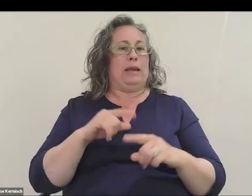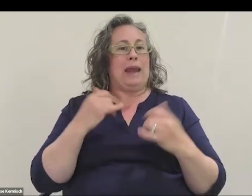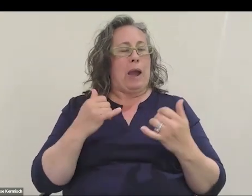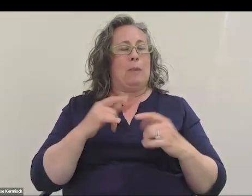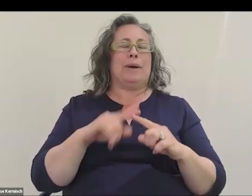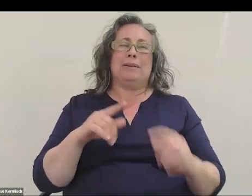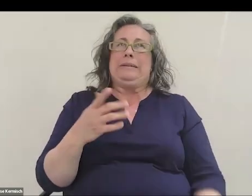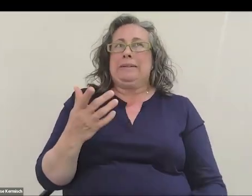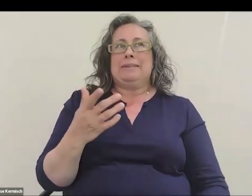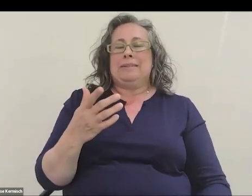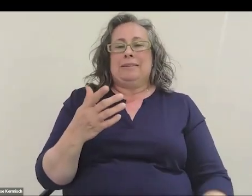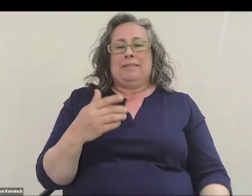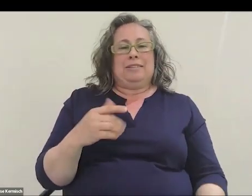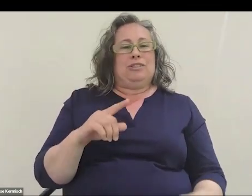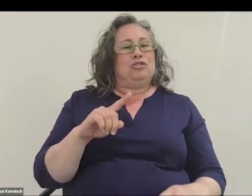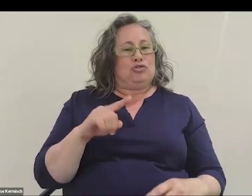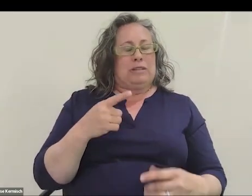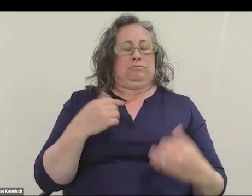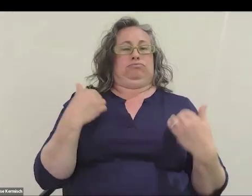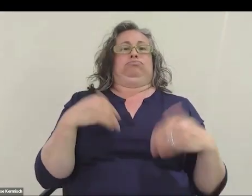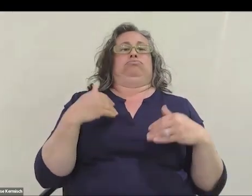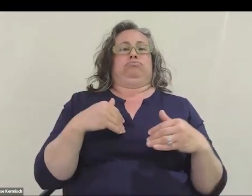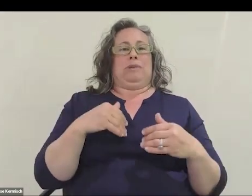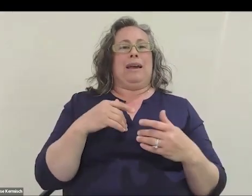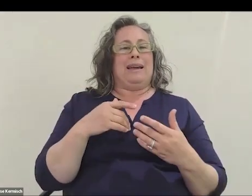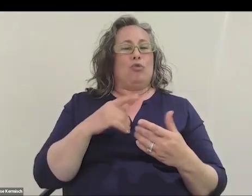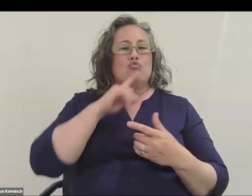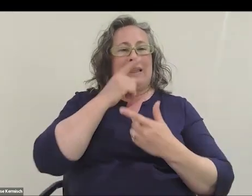I just had a myth about this and it was quite interesting to see that that myth wasn't true.